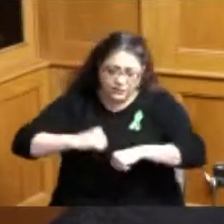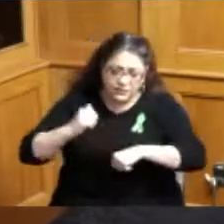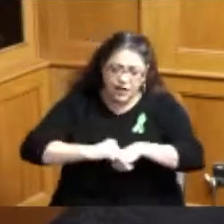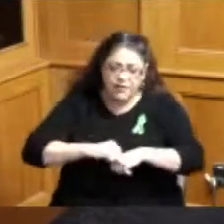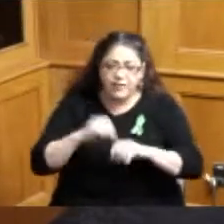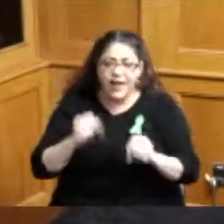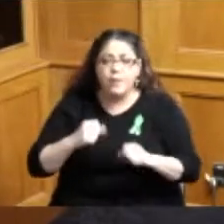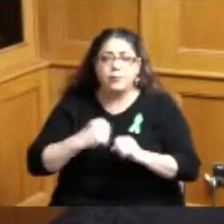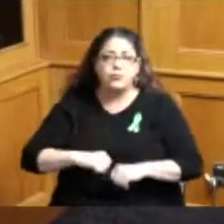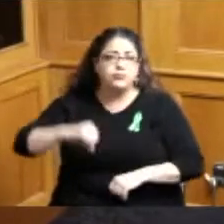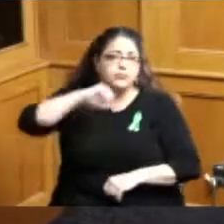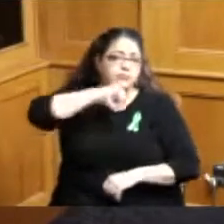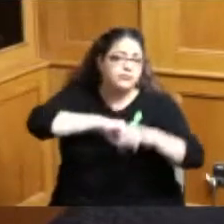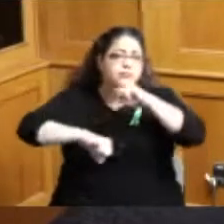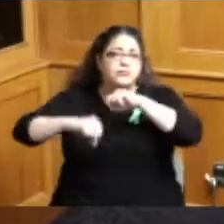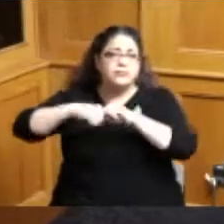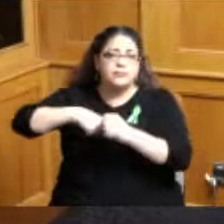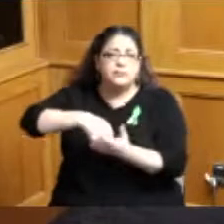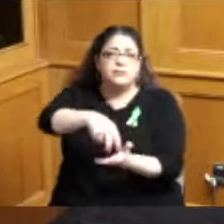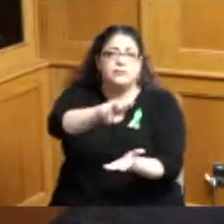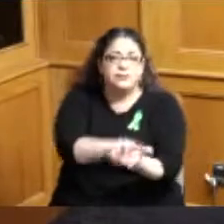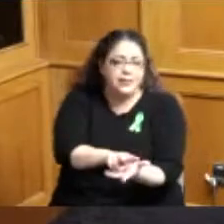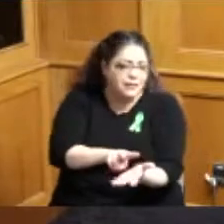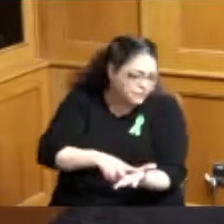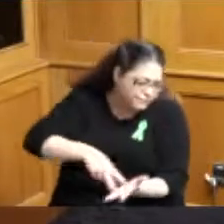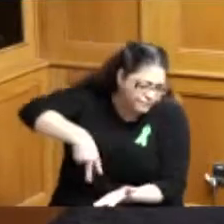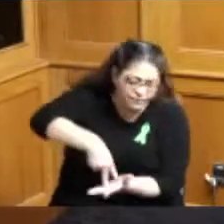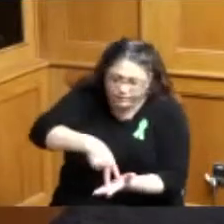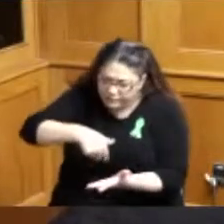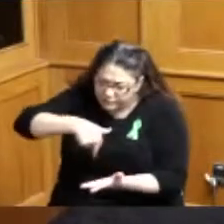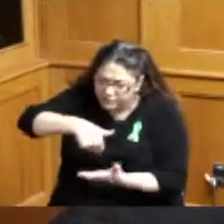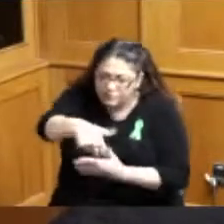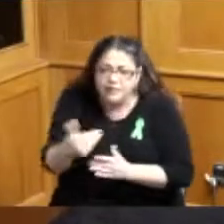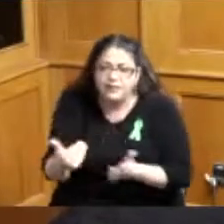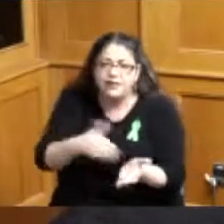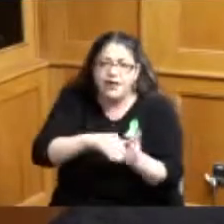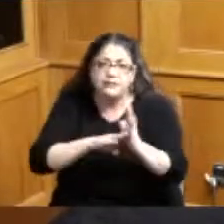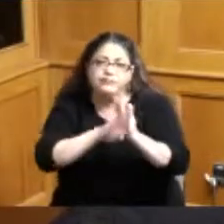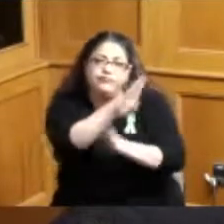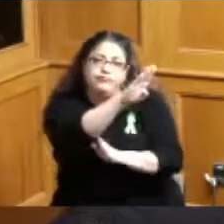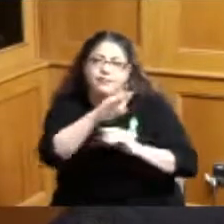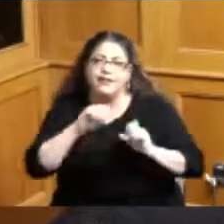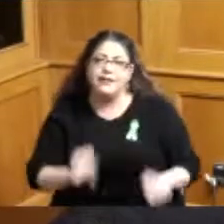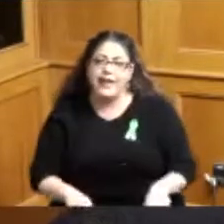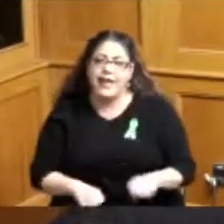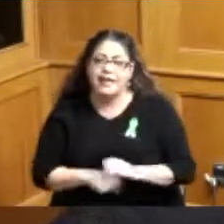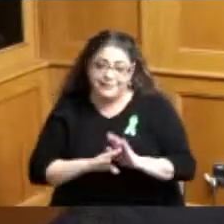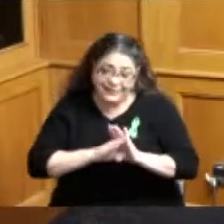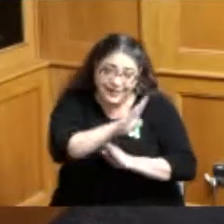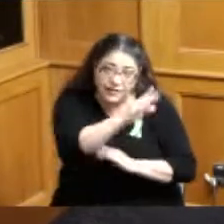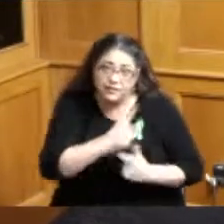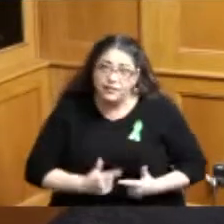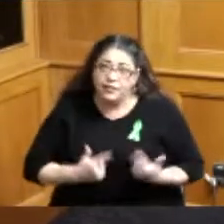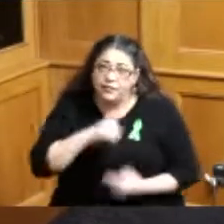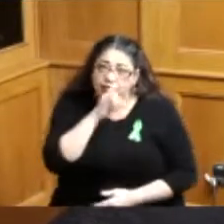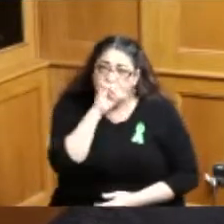teens and adults can thrive in the community and whereas journey to successful living in one in